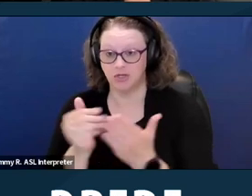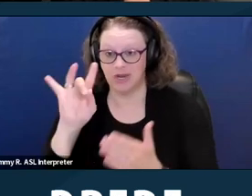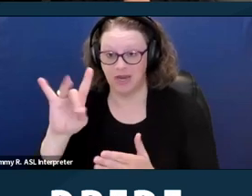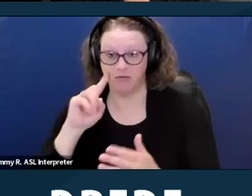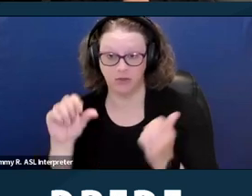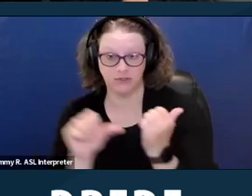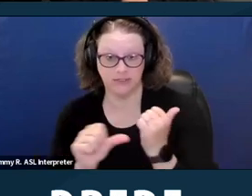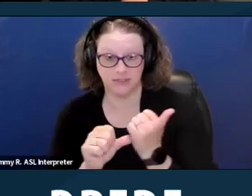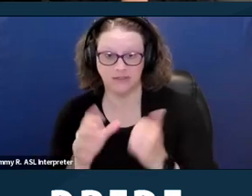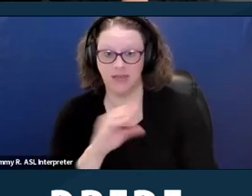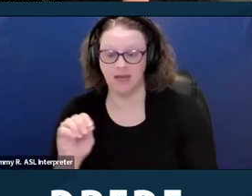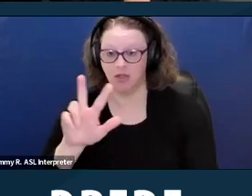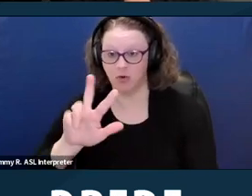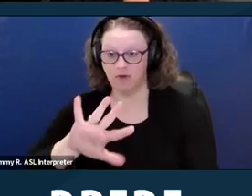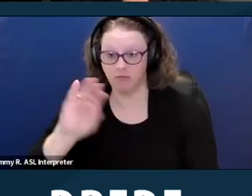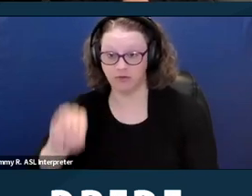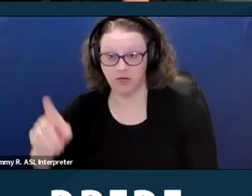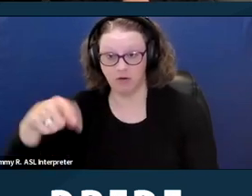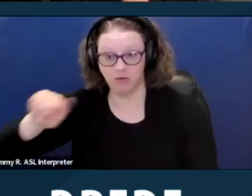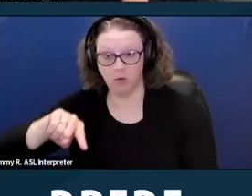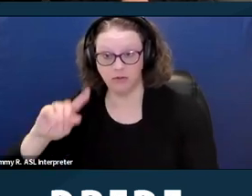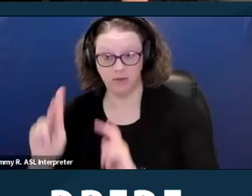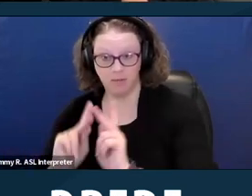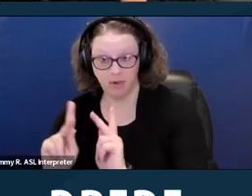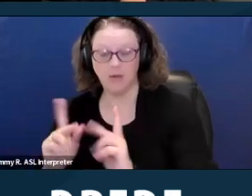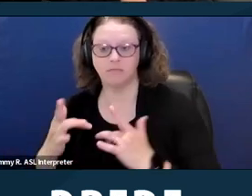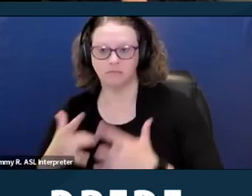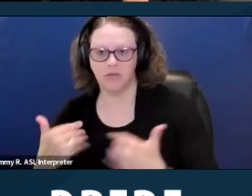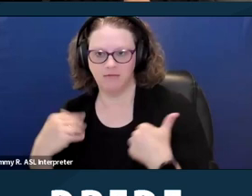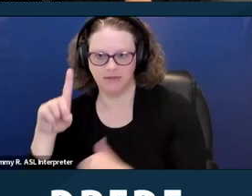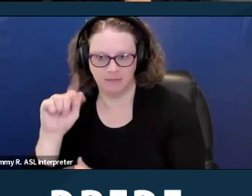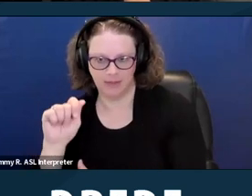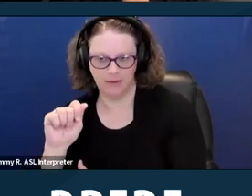a person with a disability. There are over 300,000 households